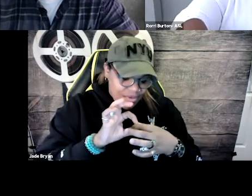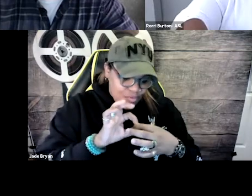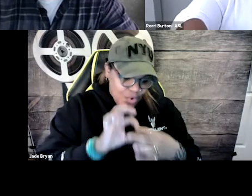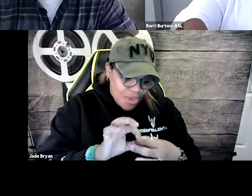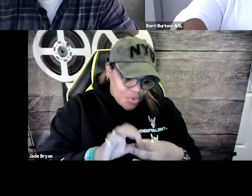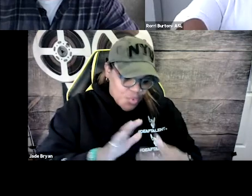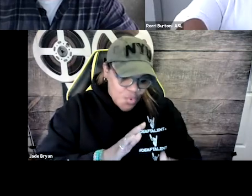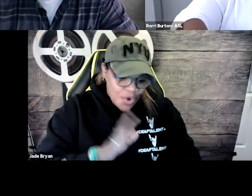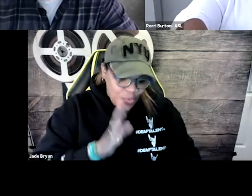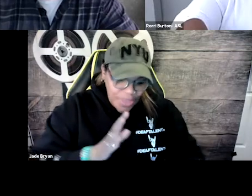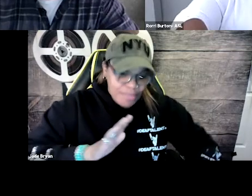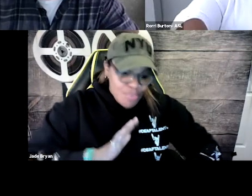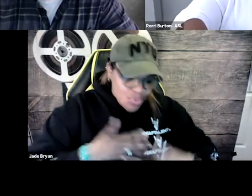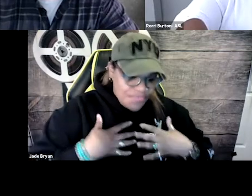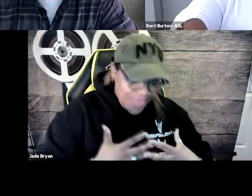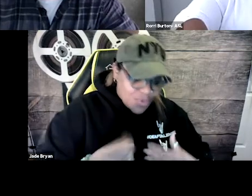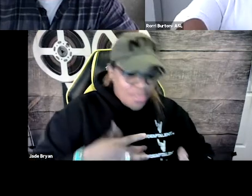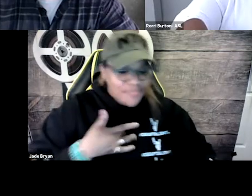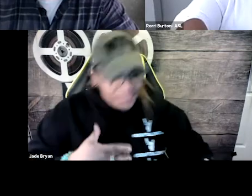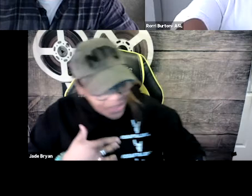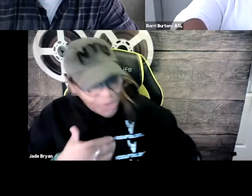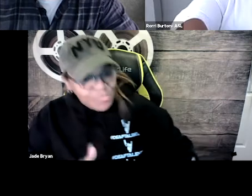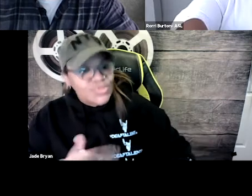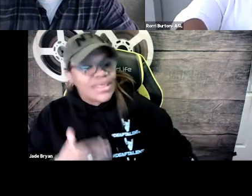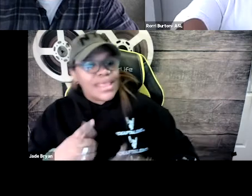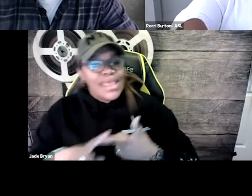regarding creating the music vest so they could feel the music